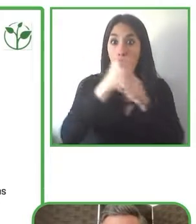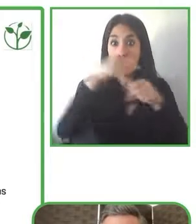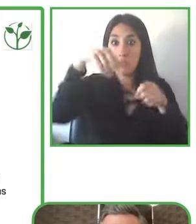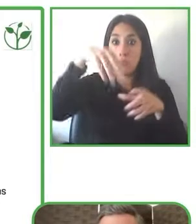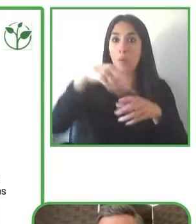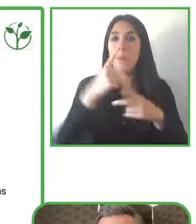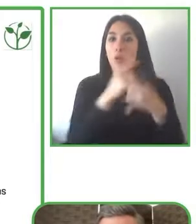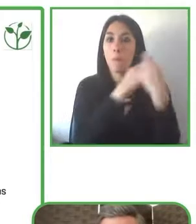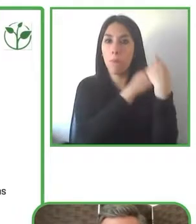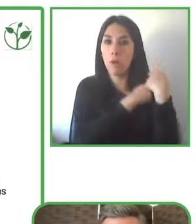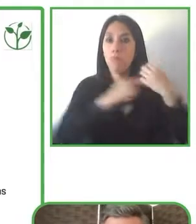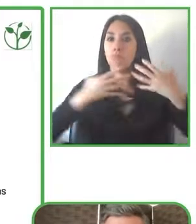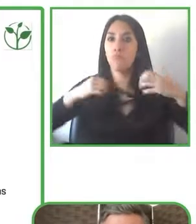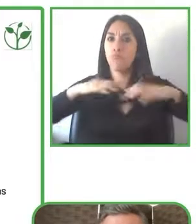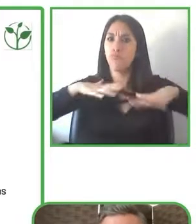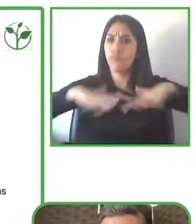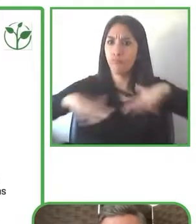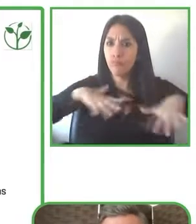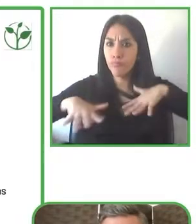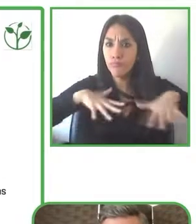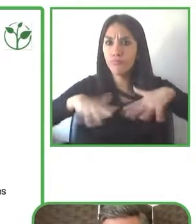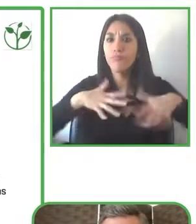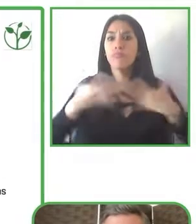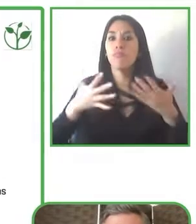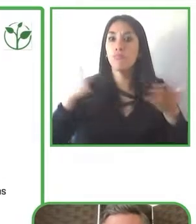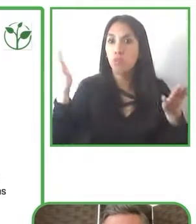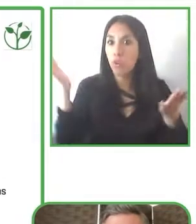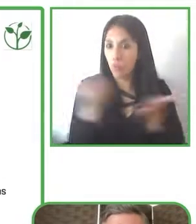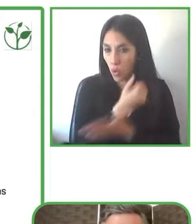with external groups so actually reaching out to the community the disability community